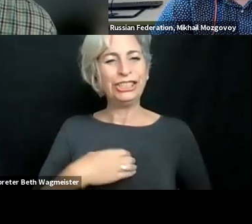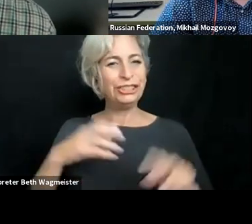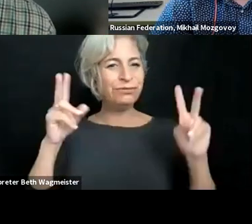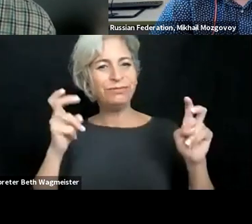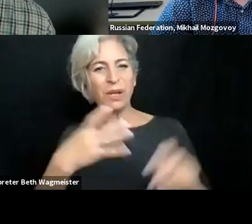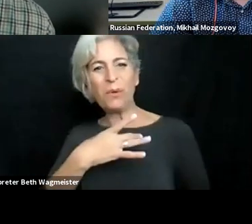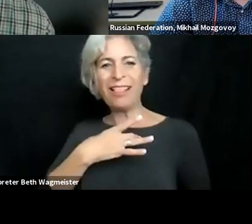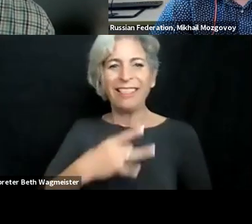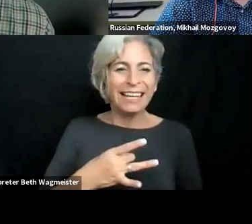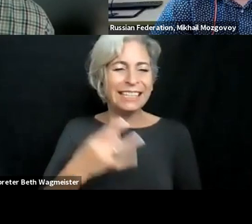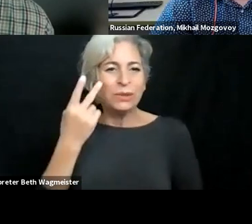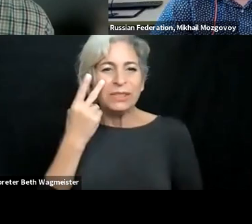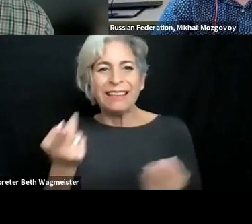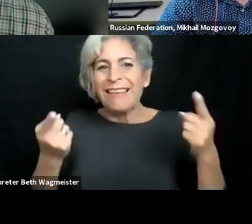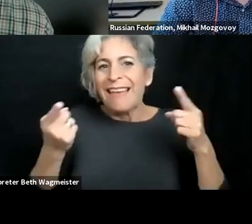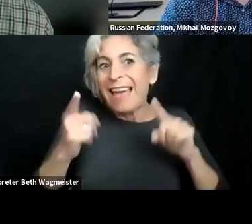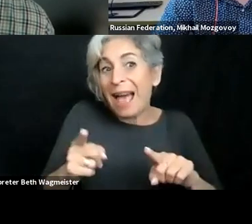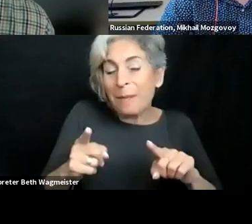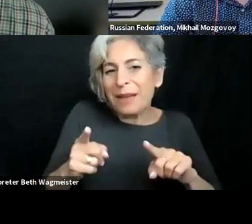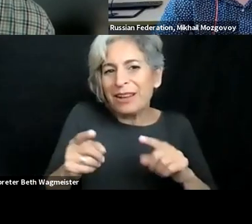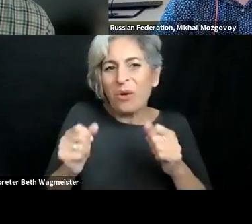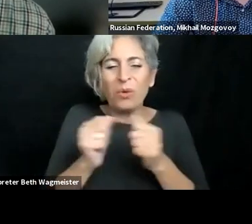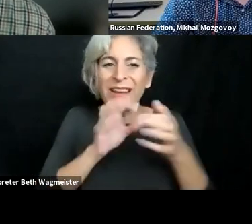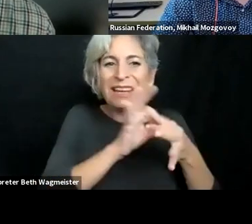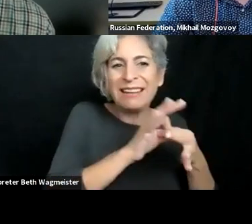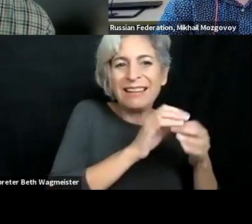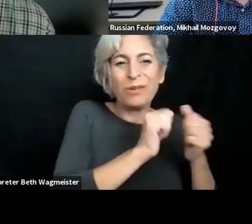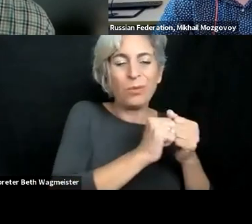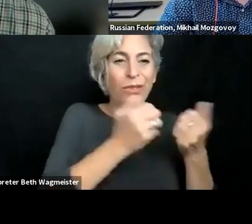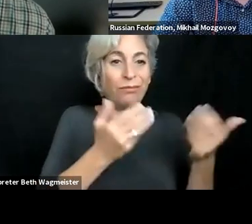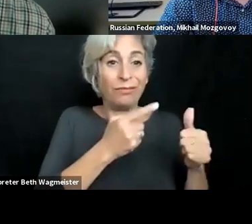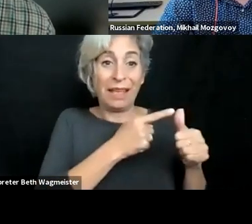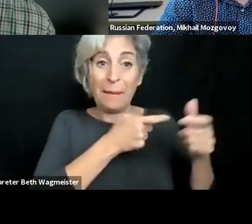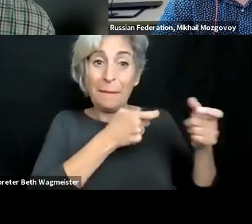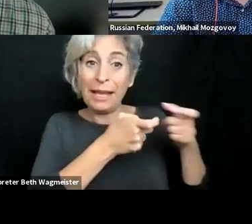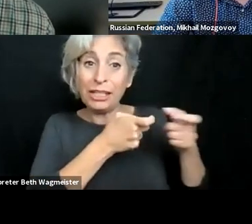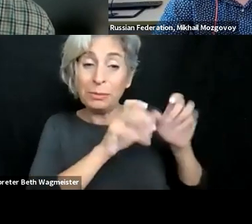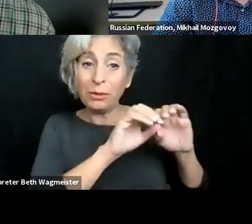three panelists the opportunity to raise a wish, what they